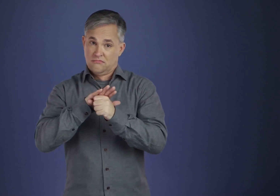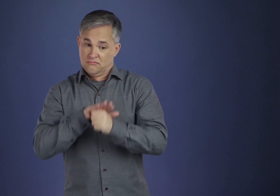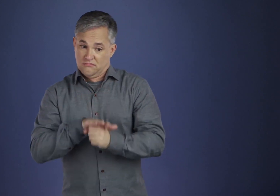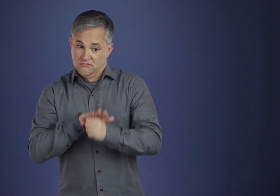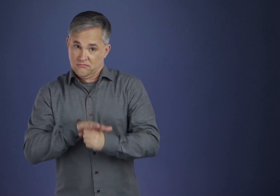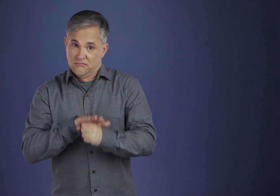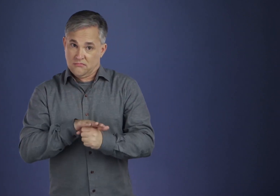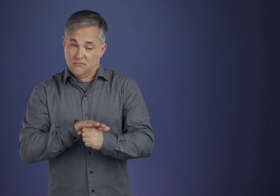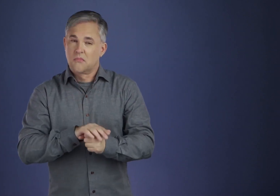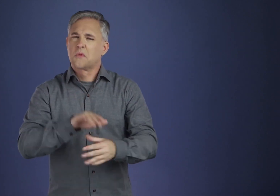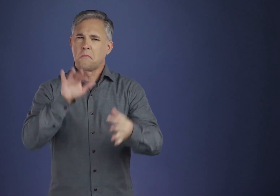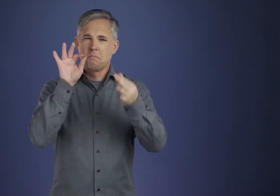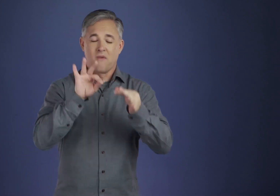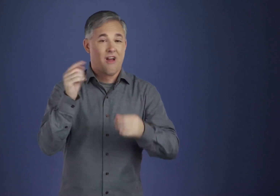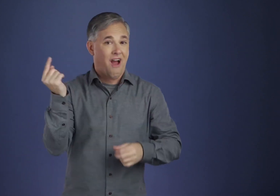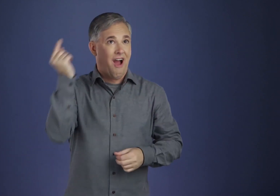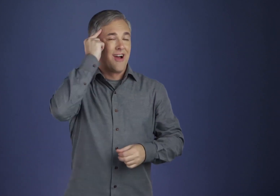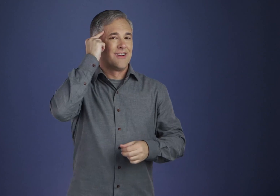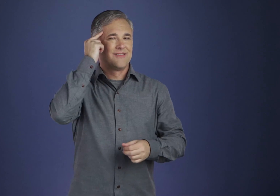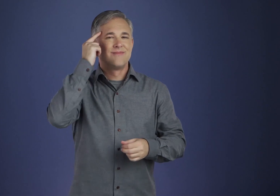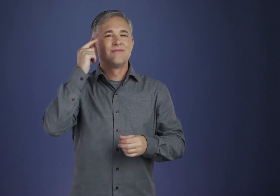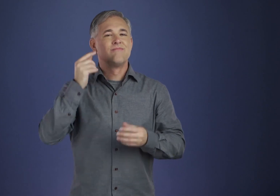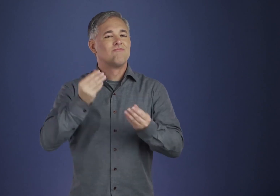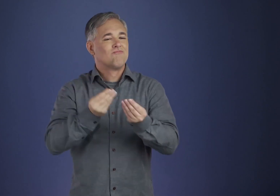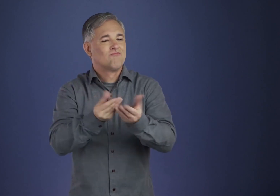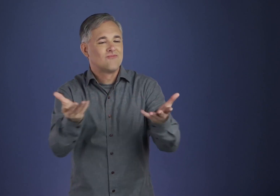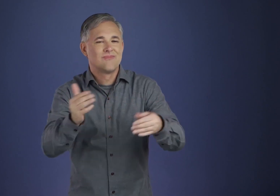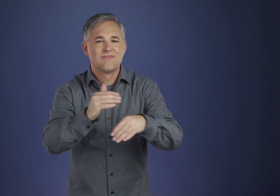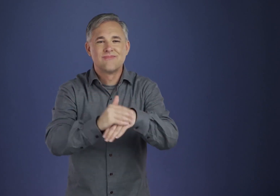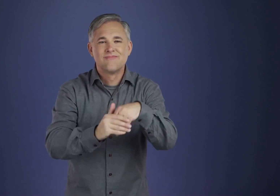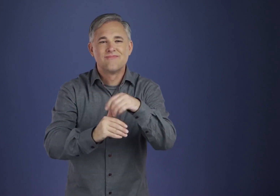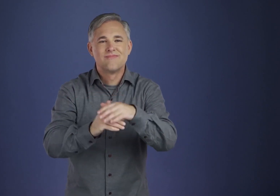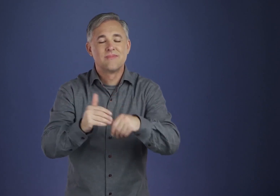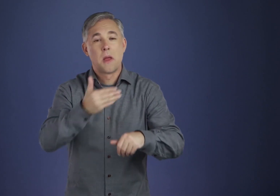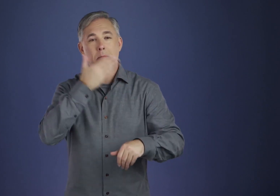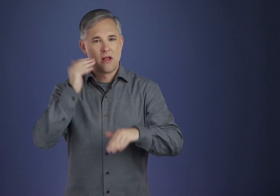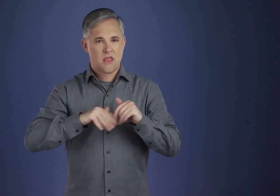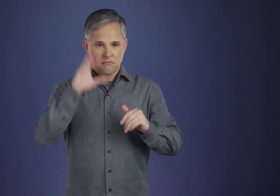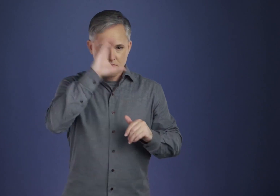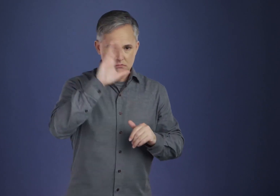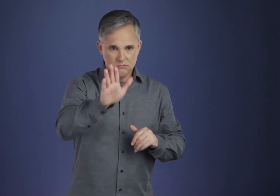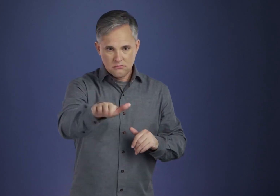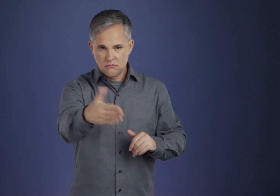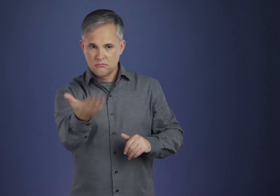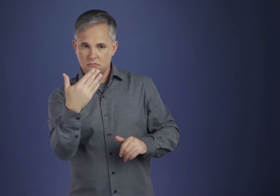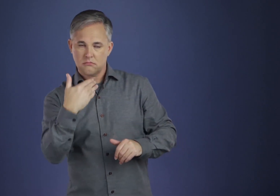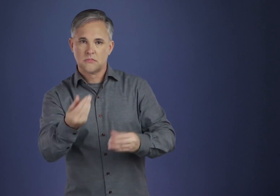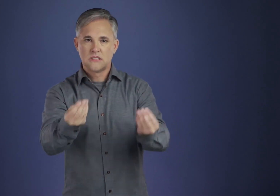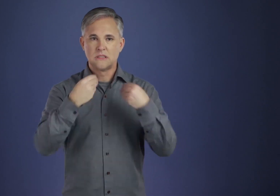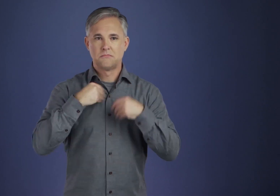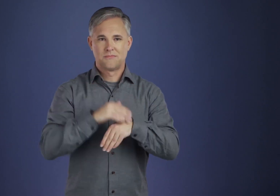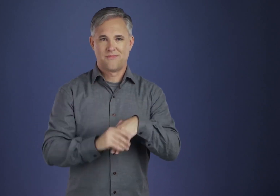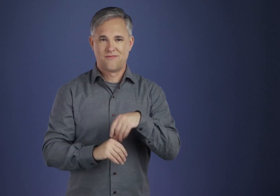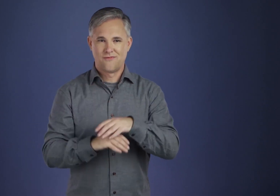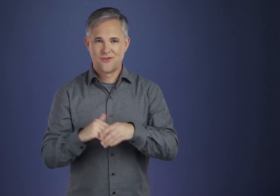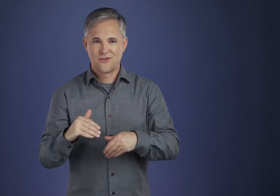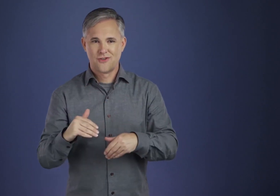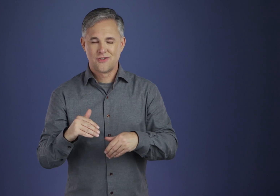sure and definite answers to our requests?” This can be done, but it has hazards.